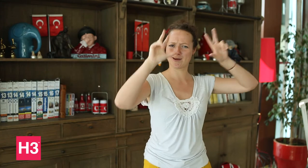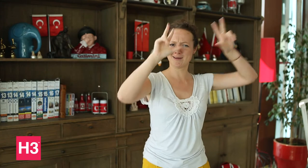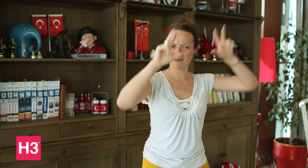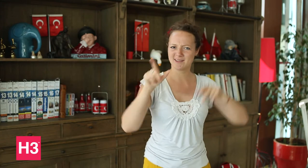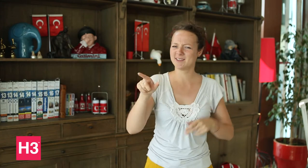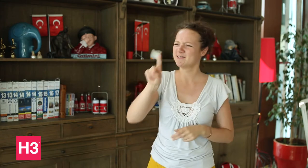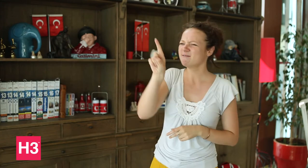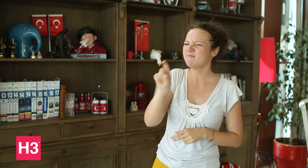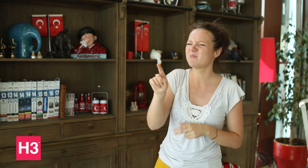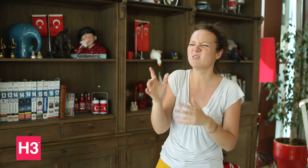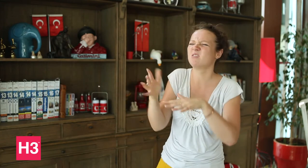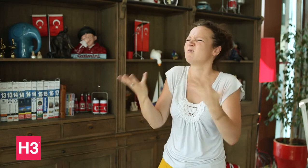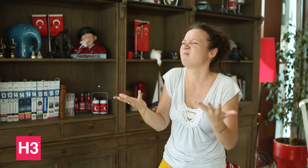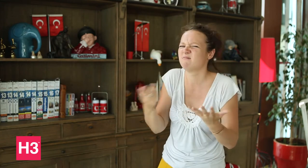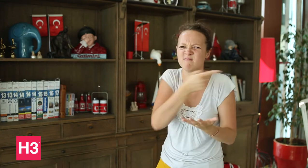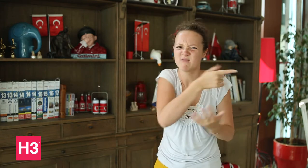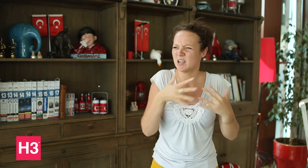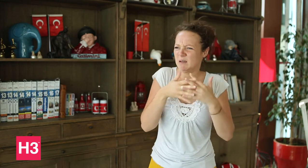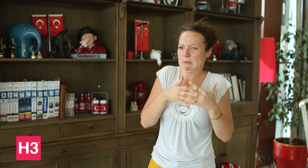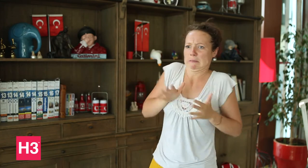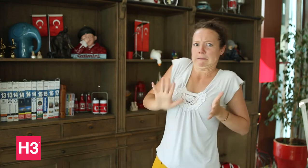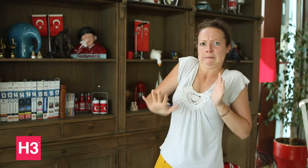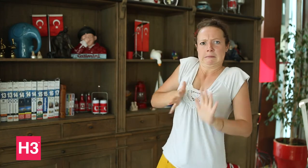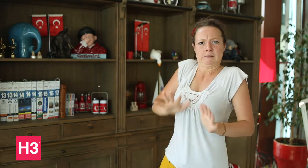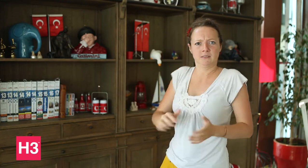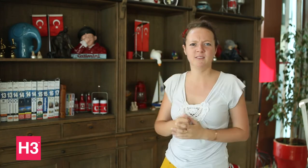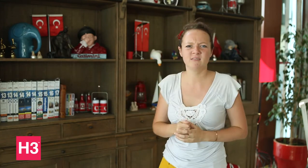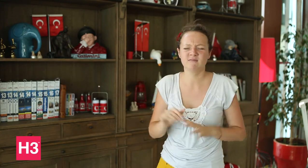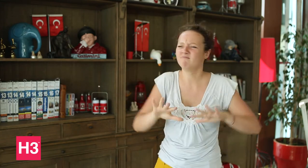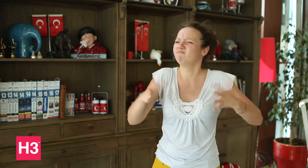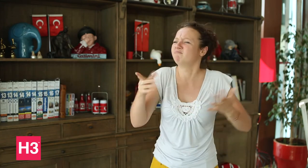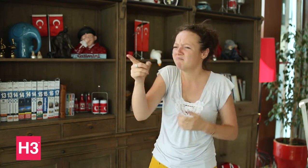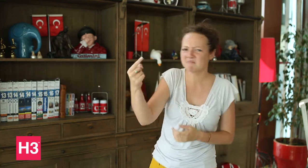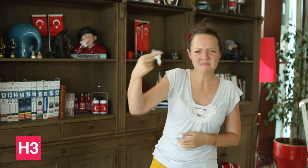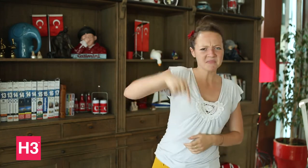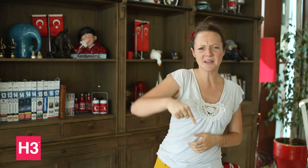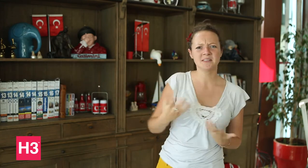of the USA women volleyball team, to understand this story better.